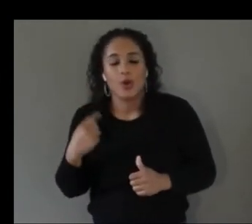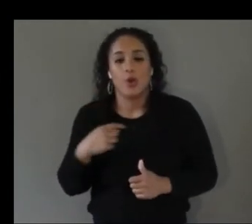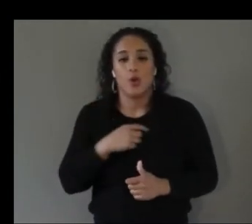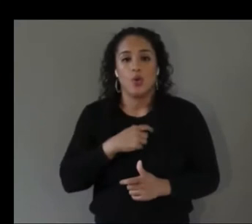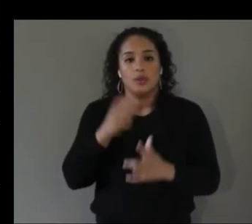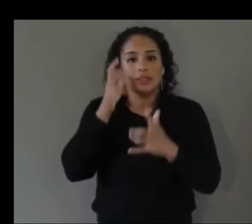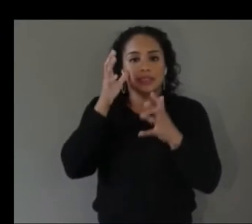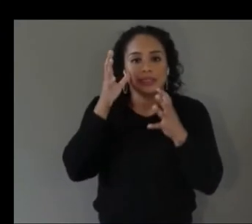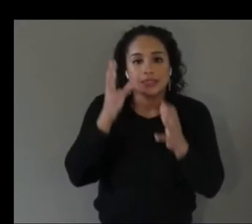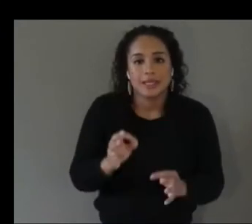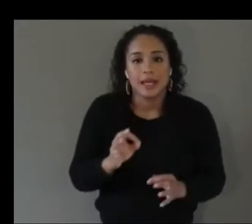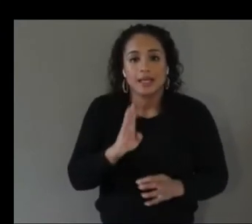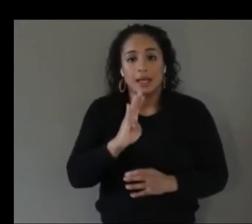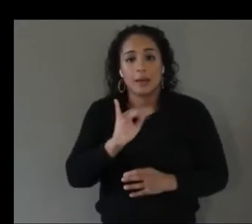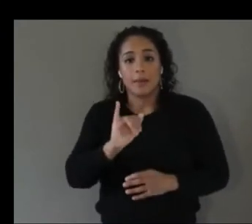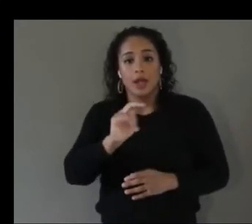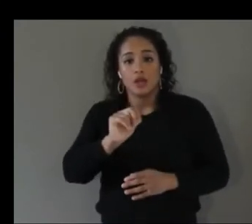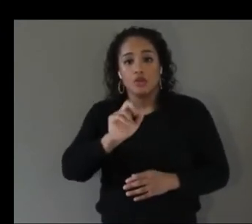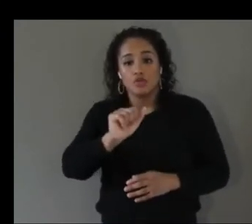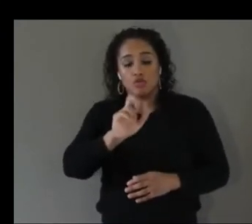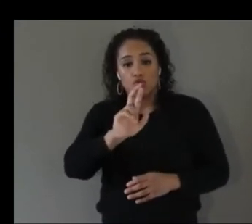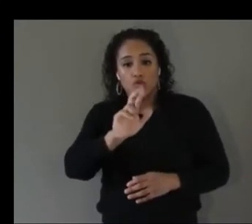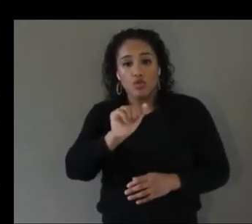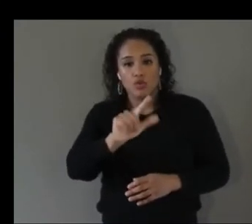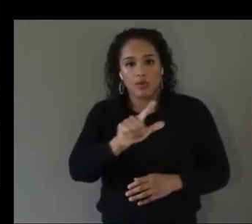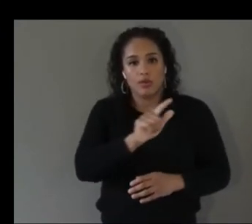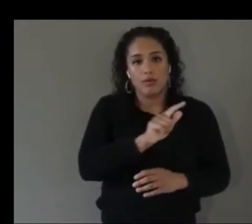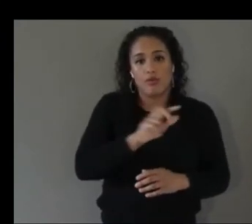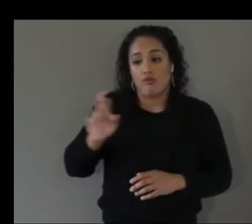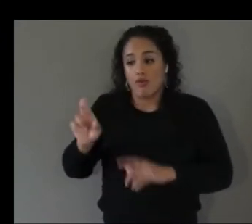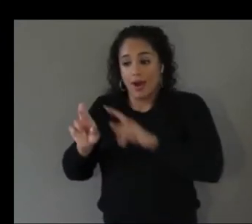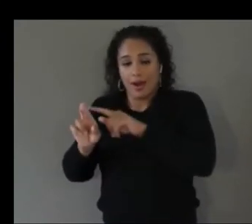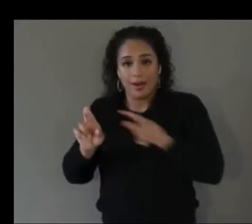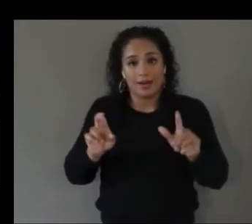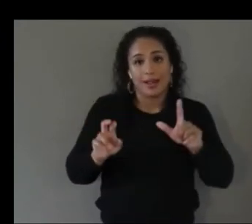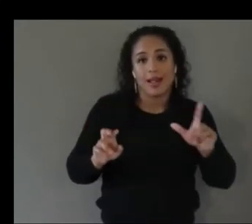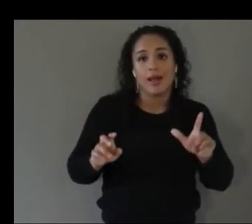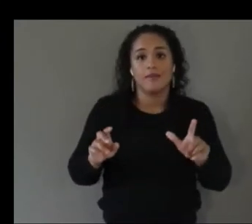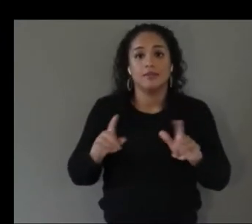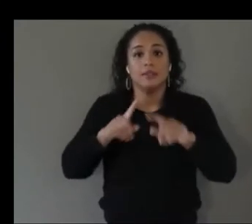making it very discreetly clear based on the ear that you're hearing it where is it with respect